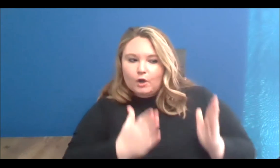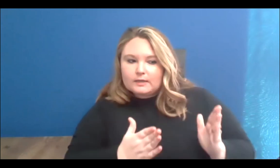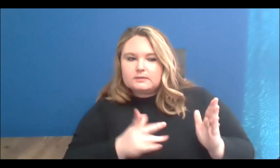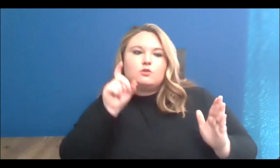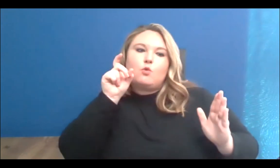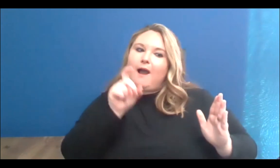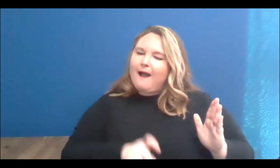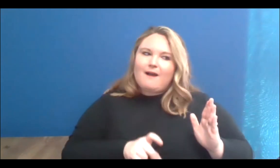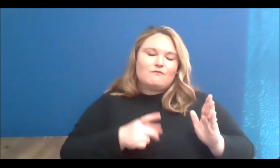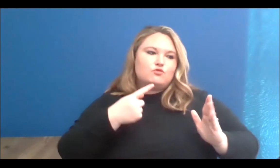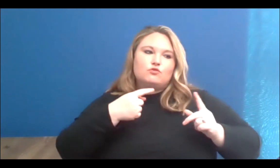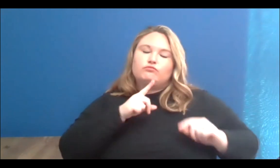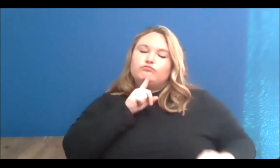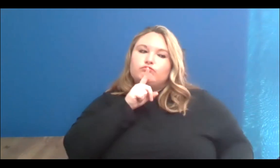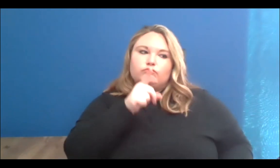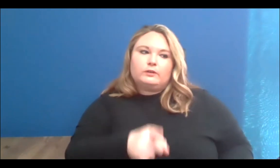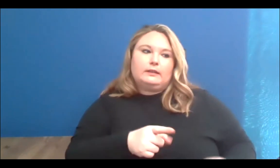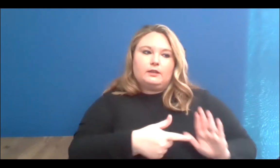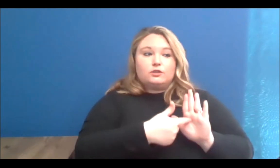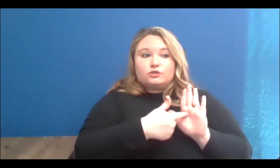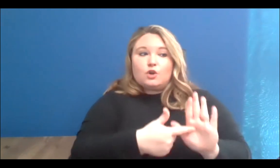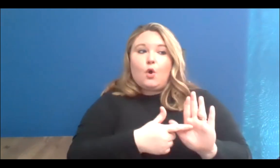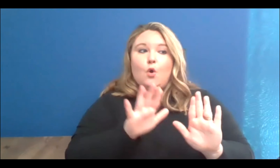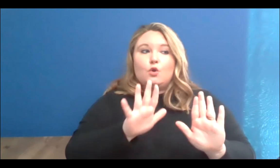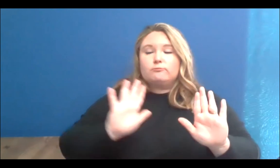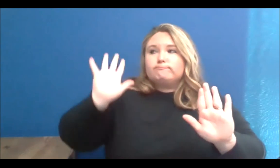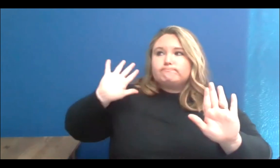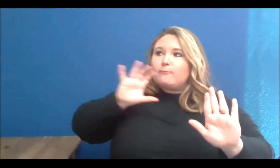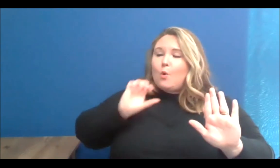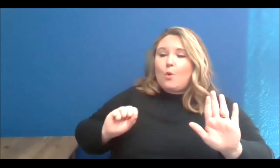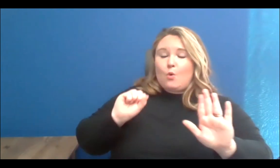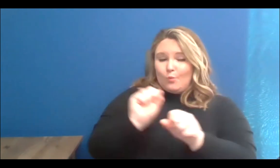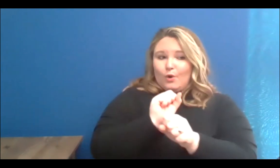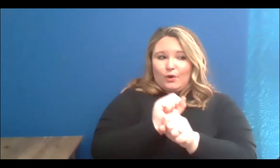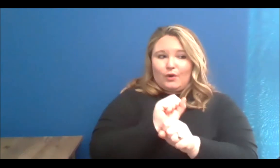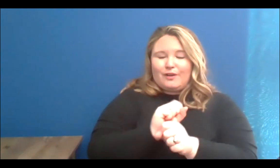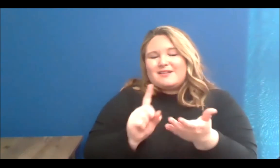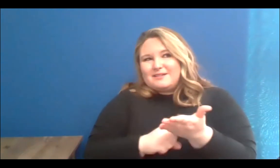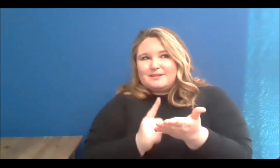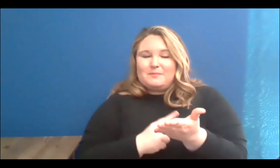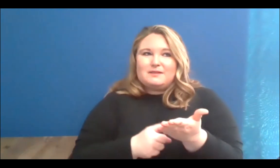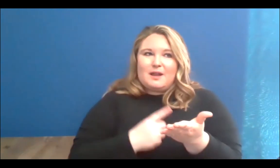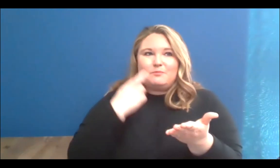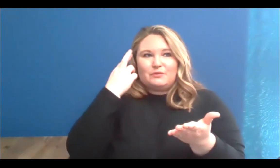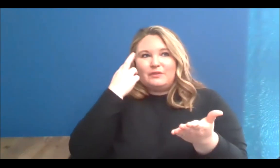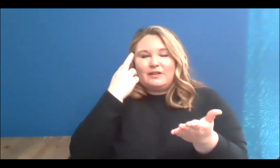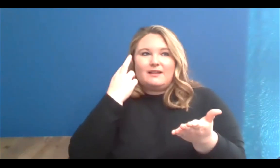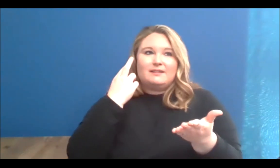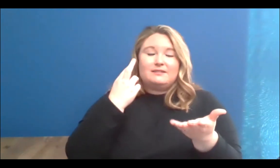apply showing past work, and it's kind of this loop that we find ourselves in sometimes, where if you were never afforded the opportunity you can't